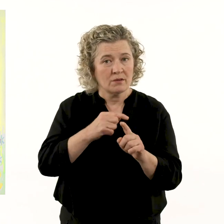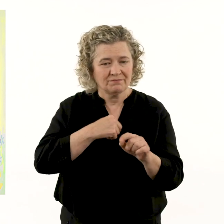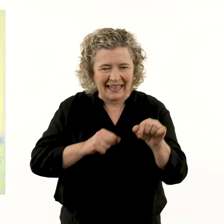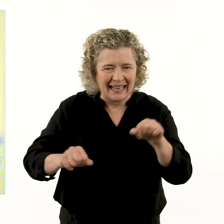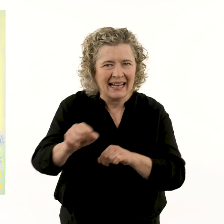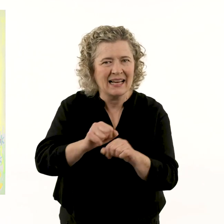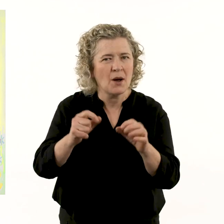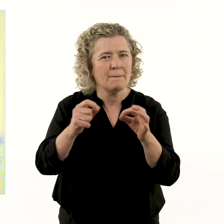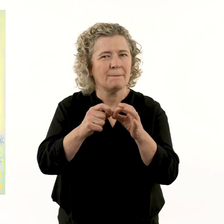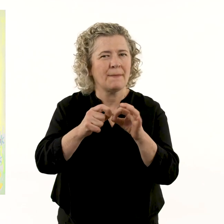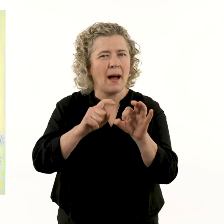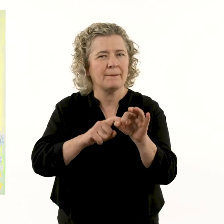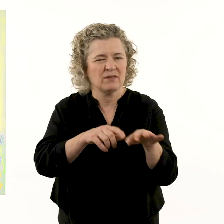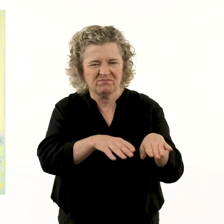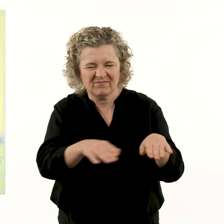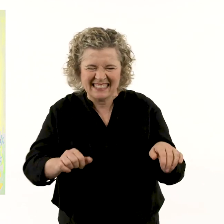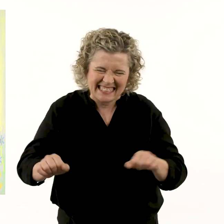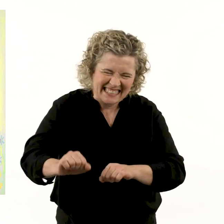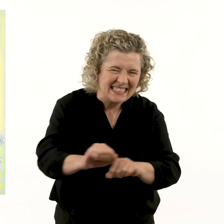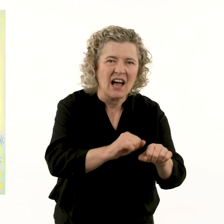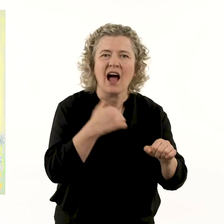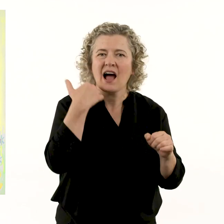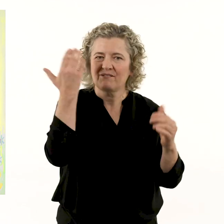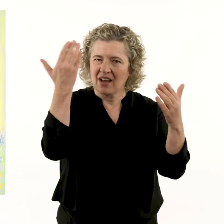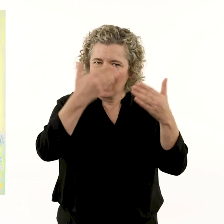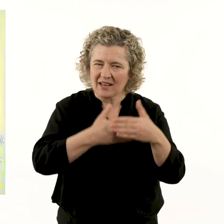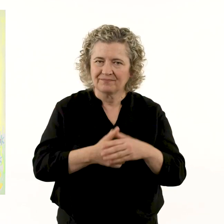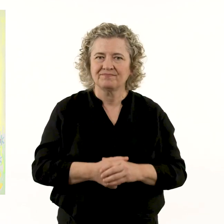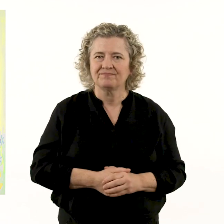clean the communal BBQ grills at the end of the night.